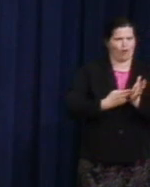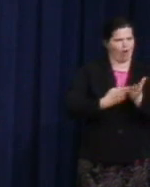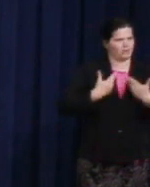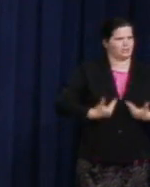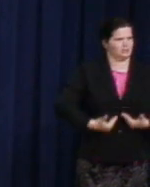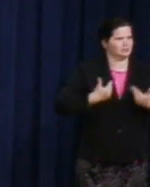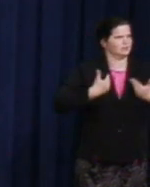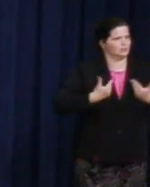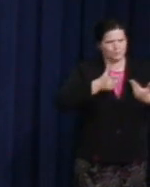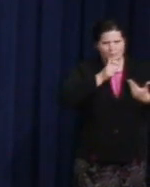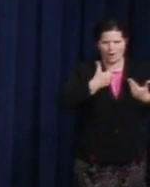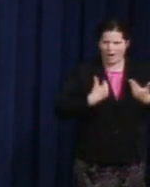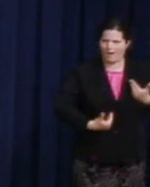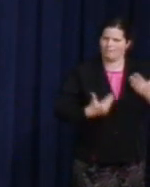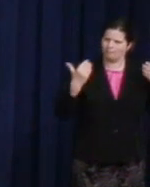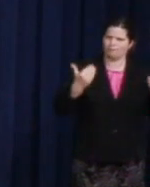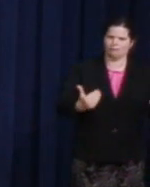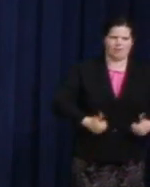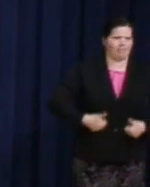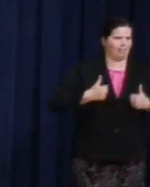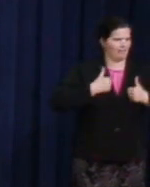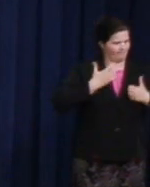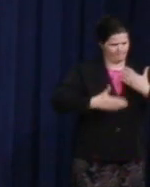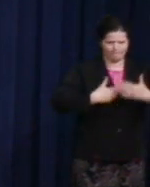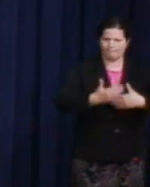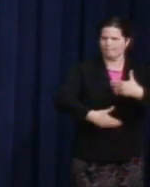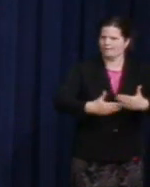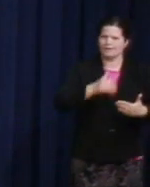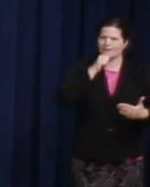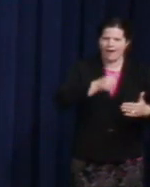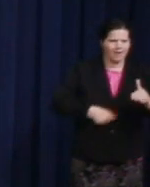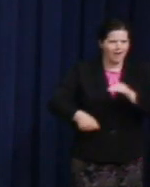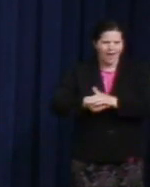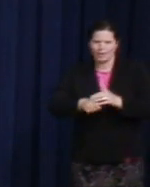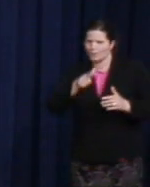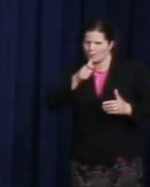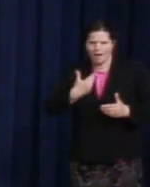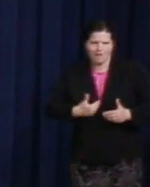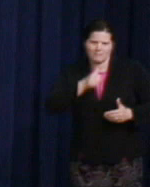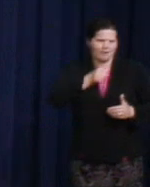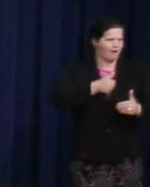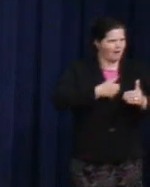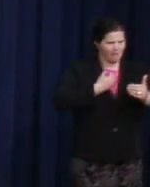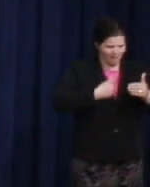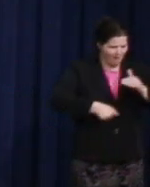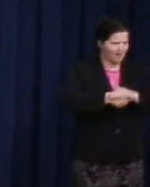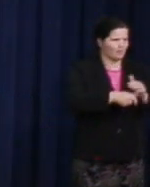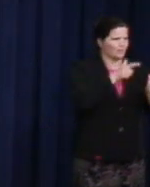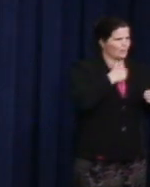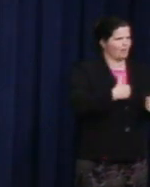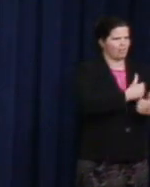unwilling to hide who they are and who they love. My also dreamed of heroes, unafraid and unashamed